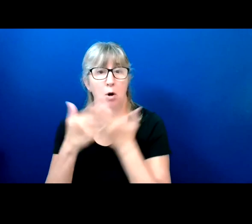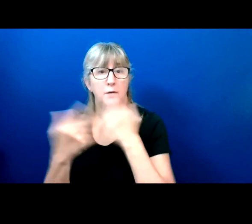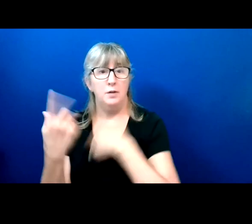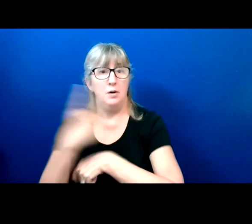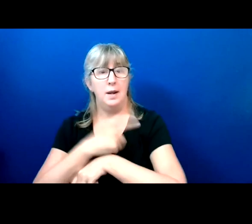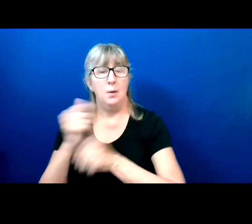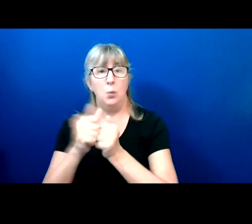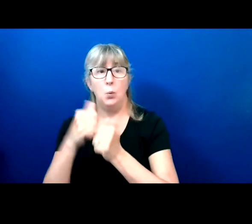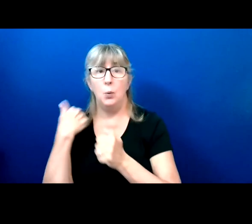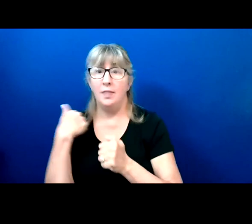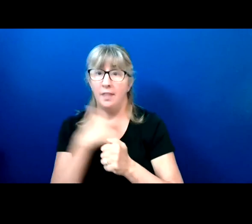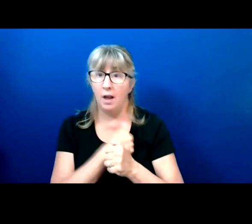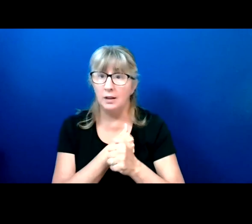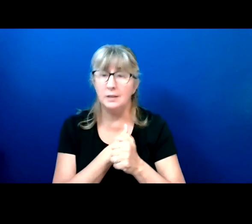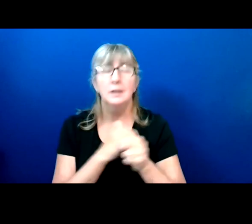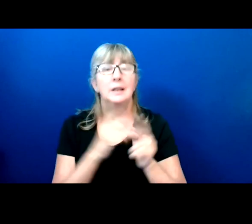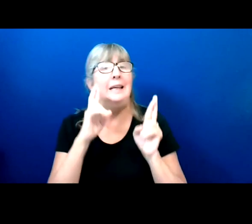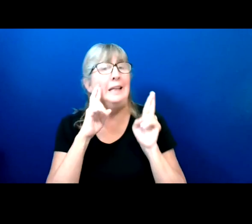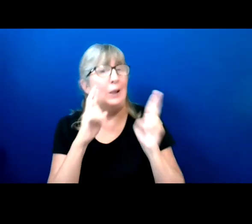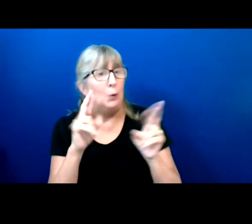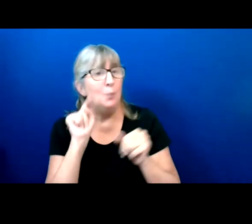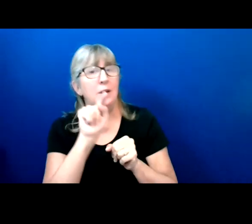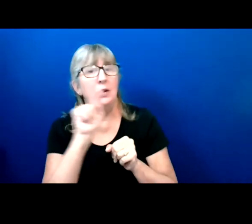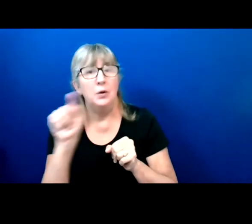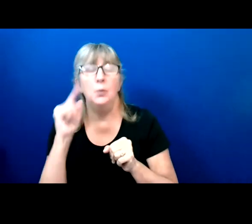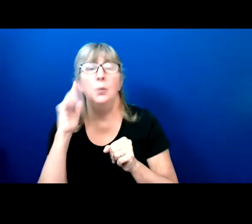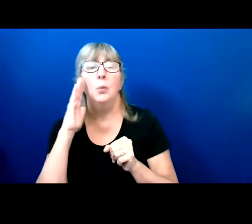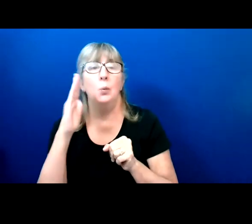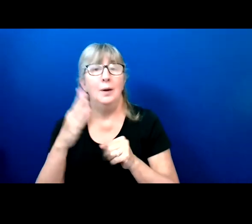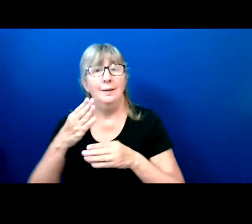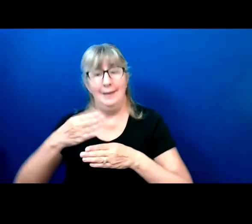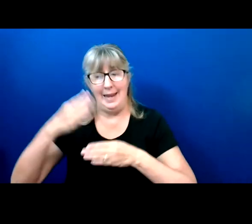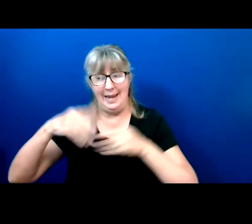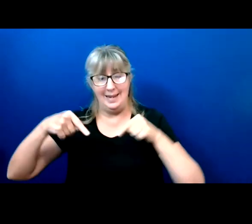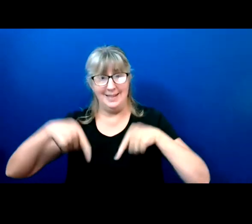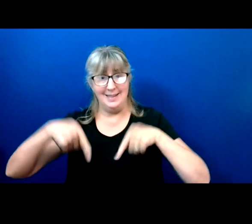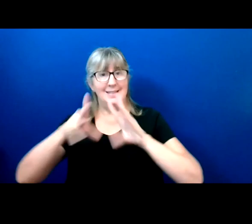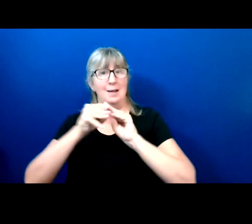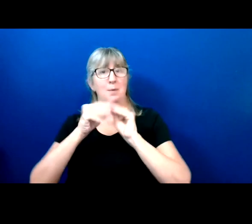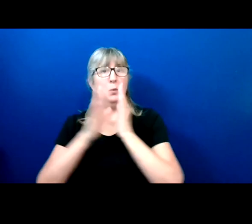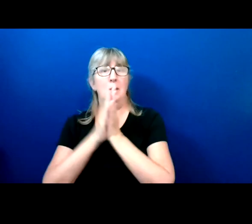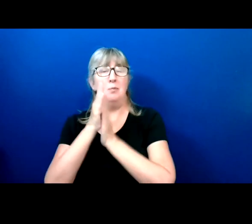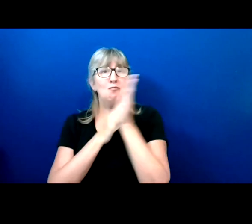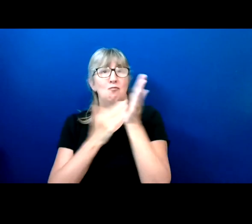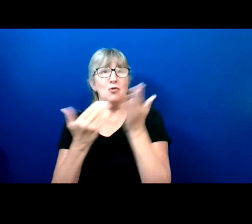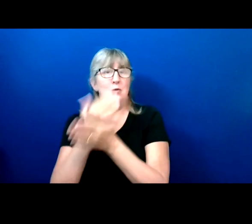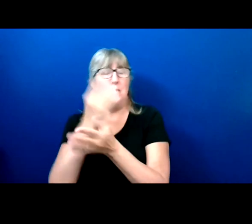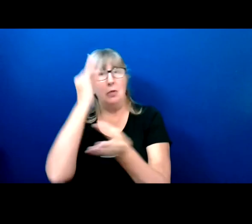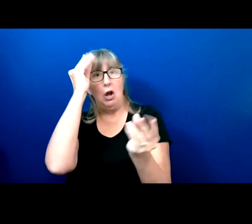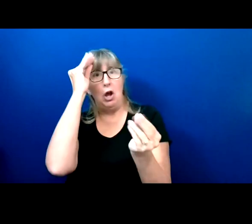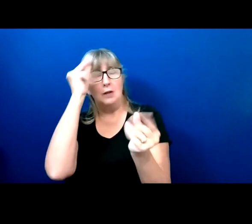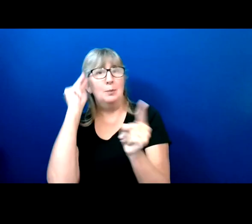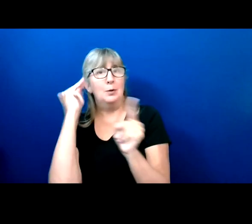I hope that you are going to end this Summit with some new thoughts and perspectives, and